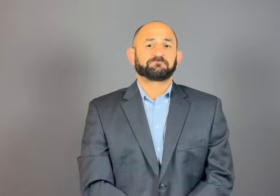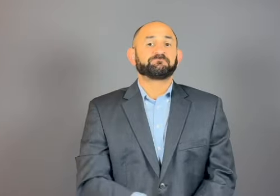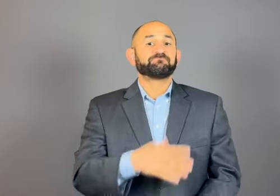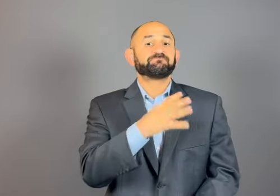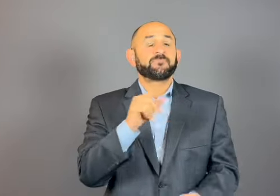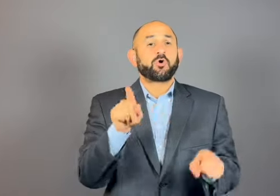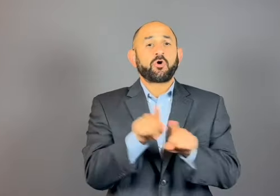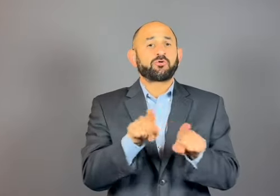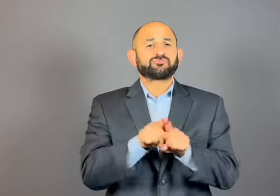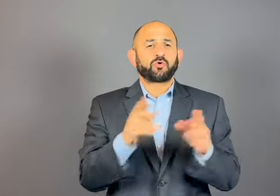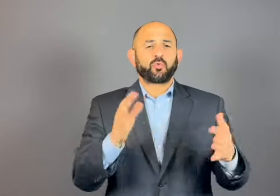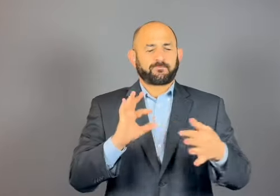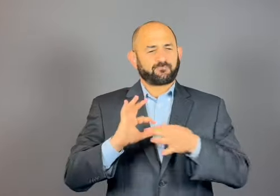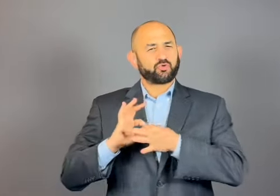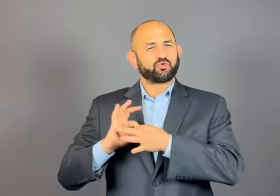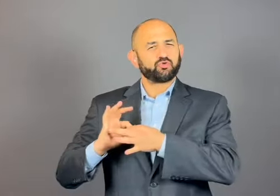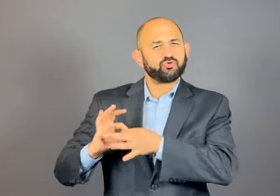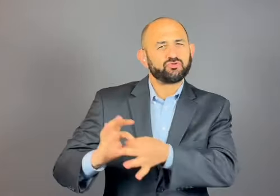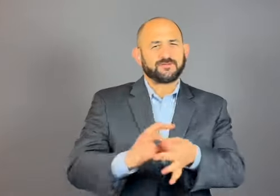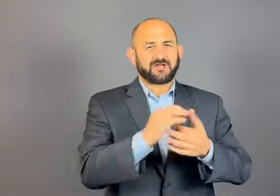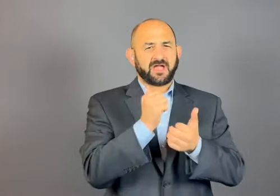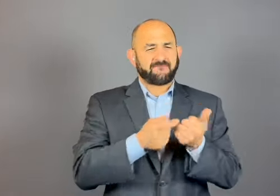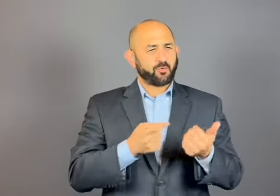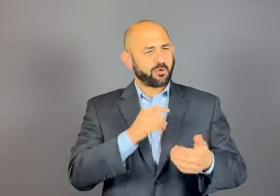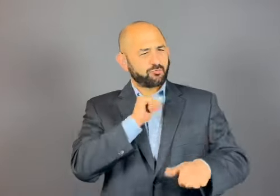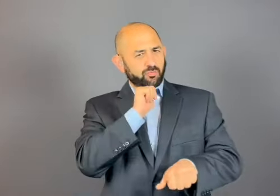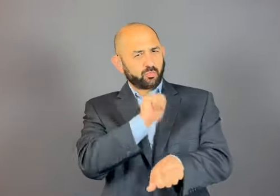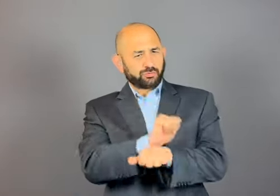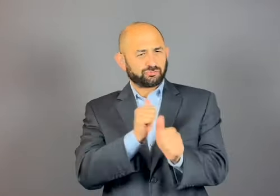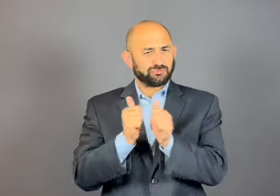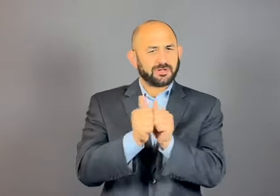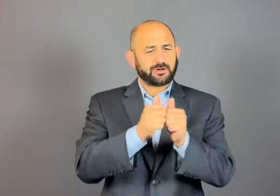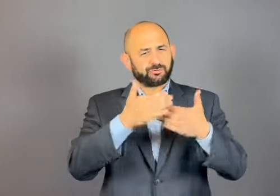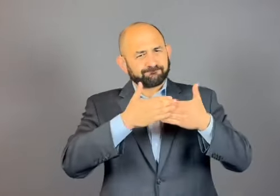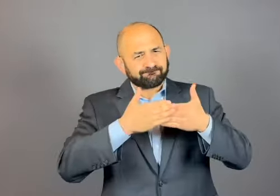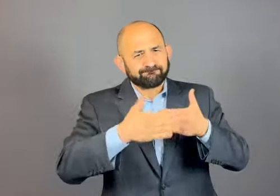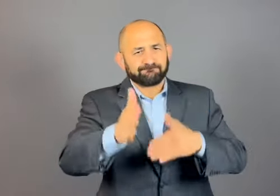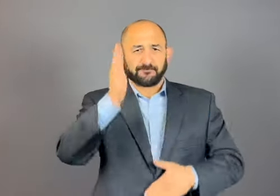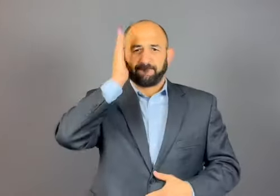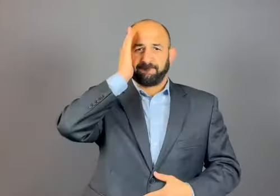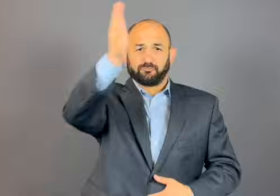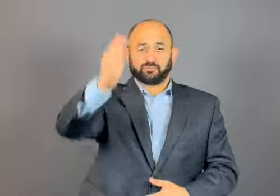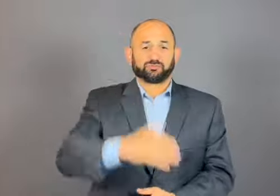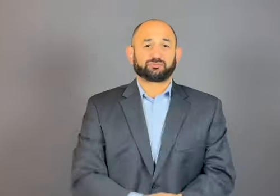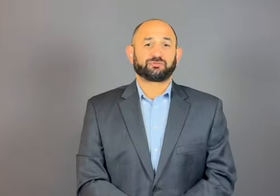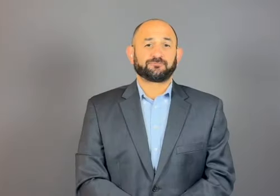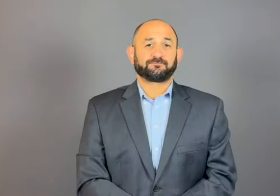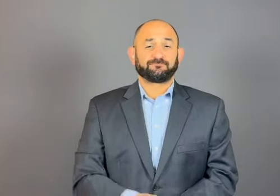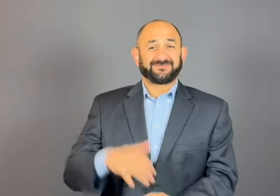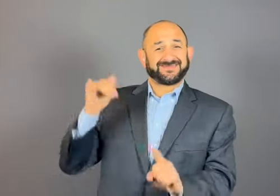visible and unifying community advocate, statewide educational leadership,